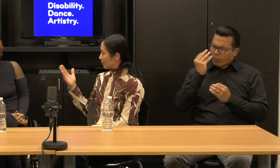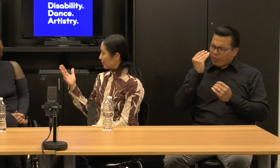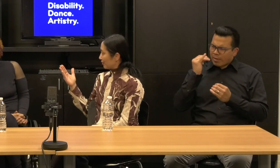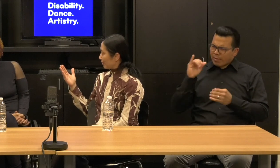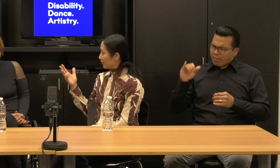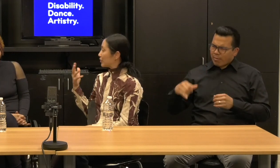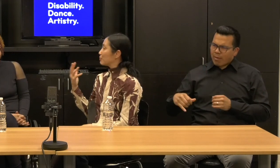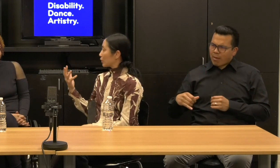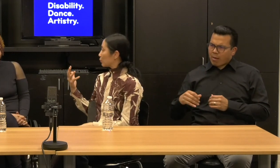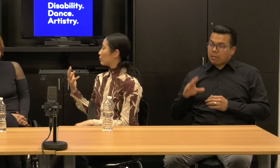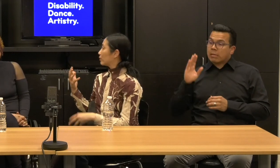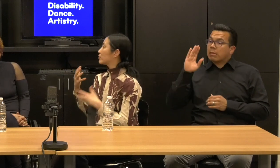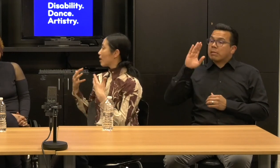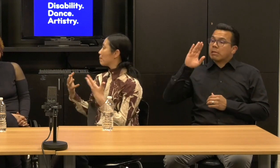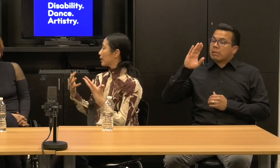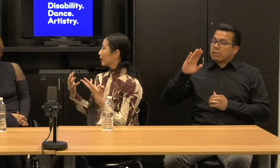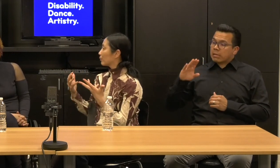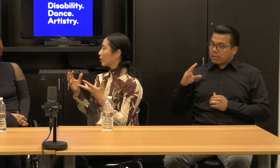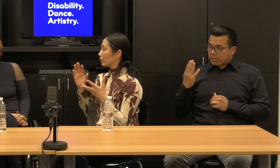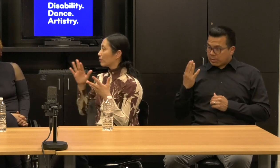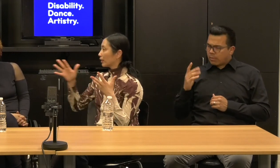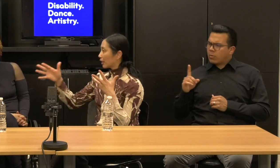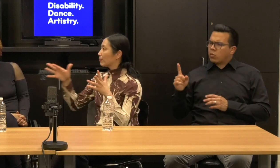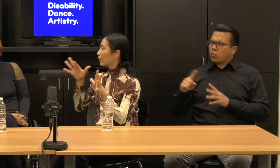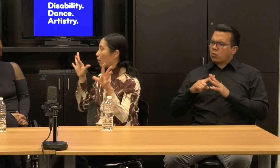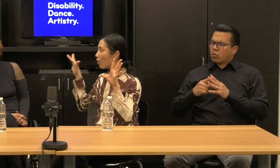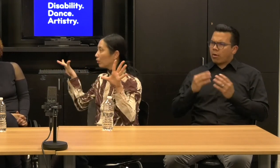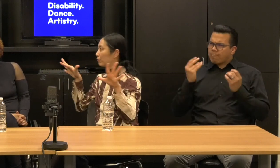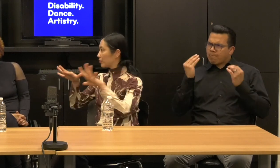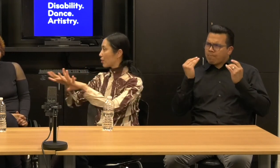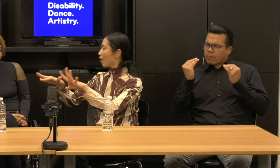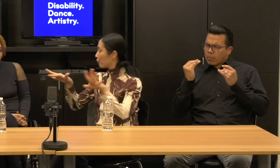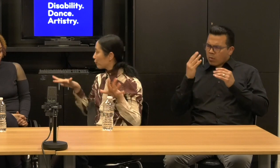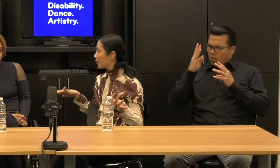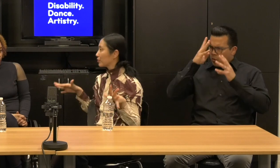It seems like when you start making a, what you're thinking about all of these other things